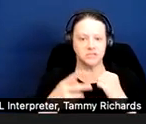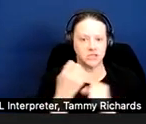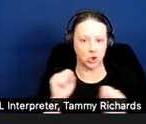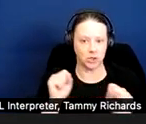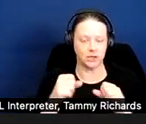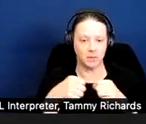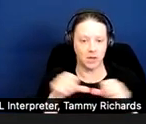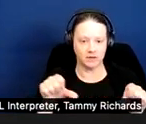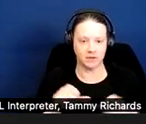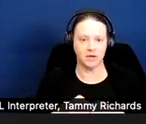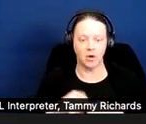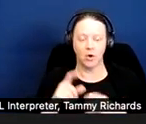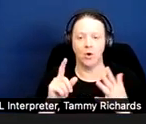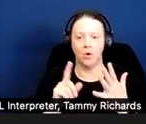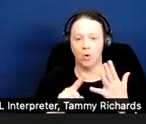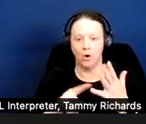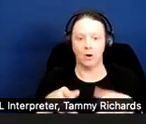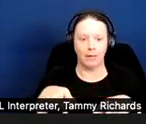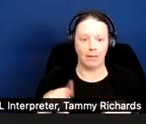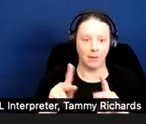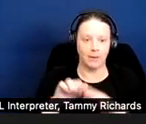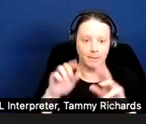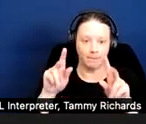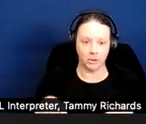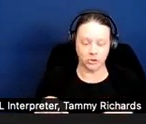as an accommodation without any kind of financial plenty.